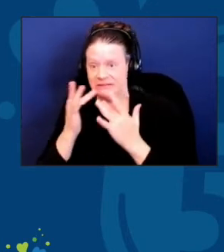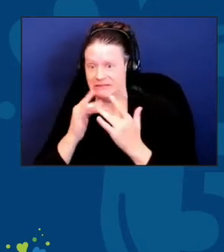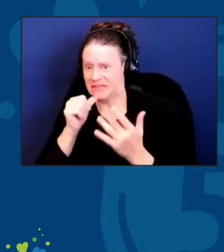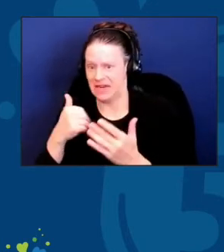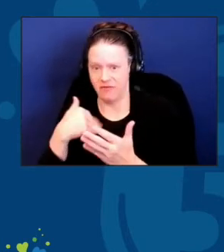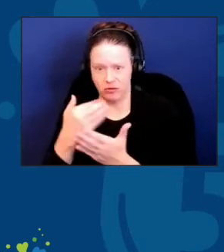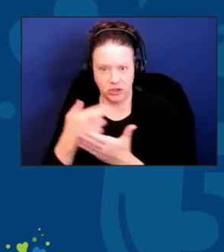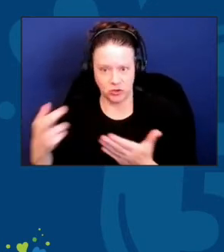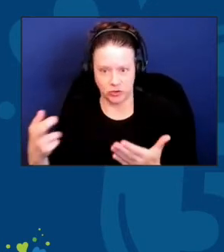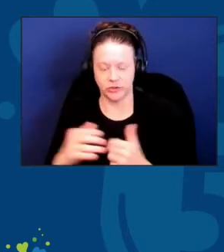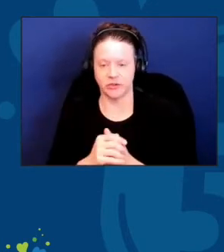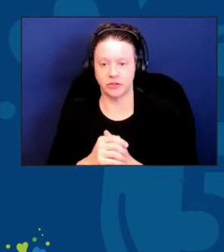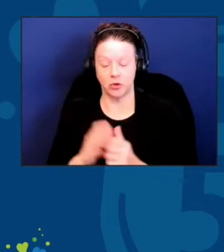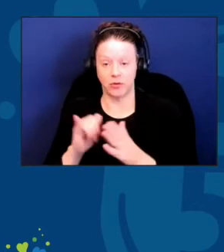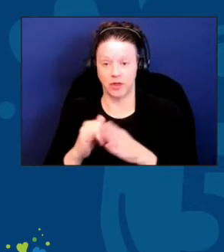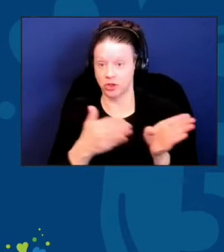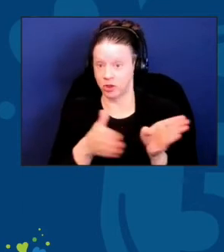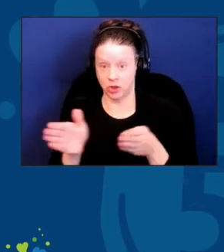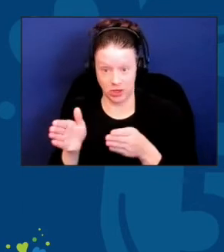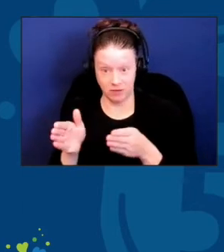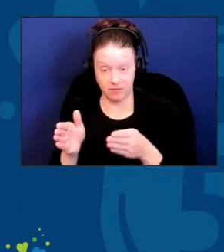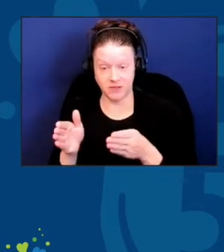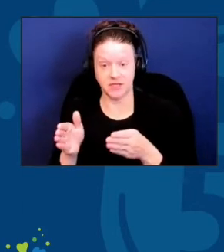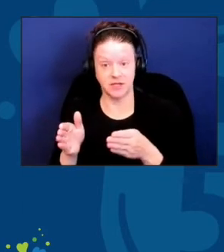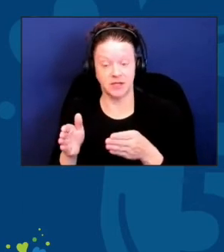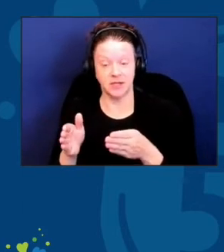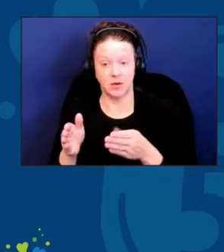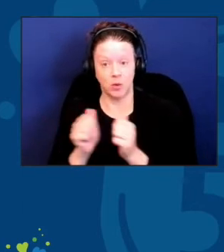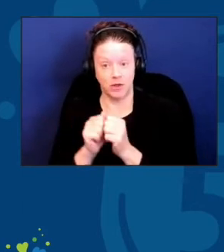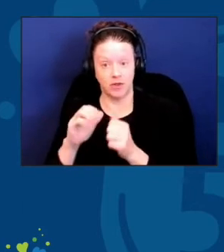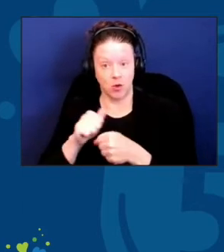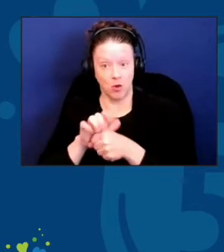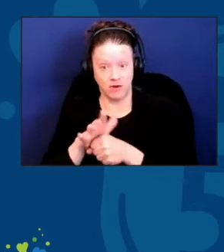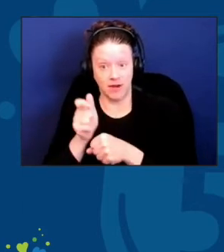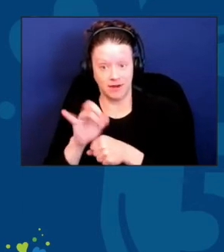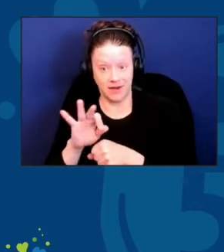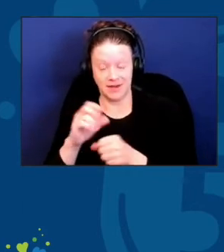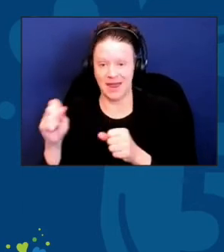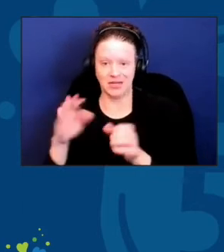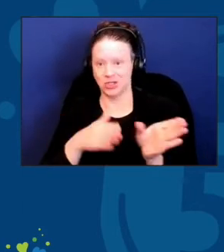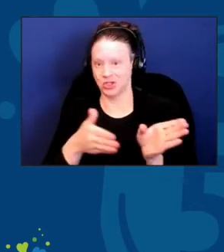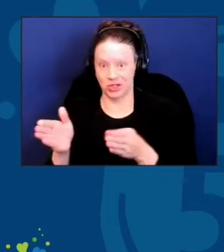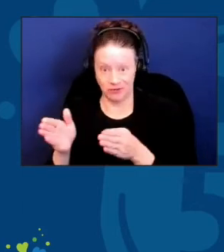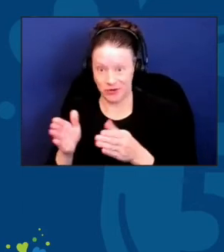with the shift in our population creates a number of complications.